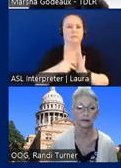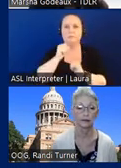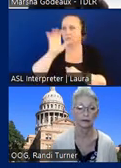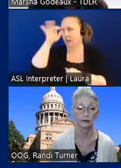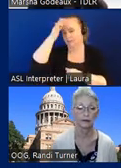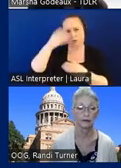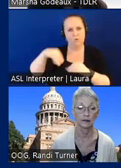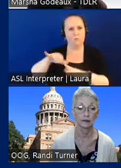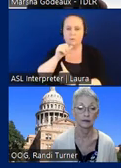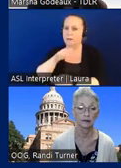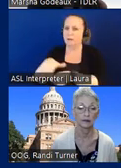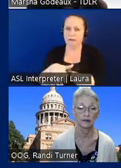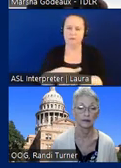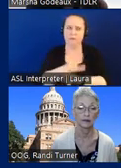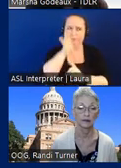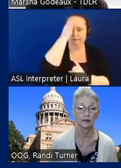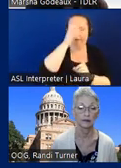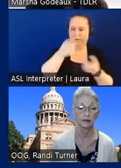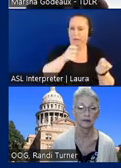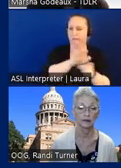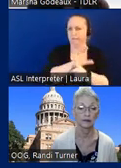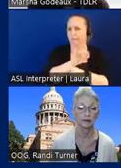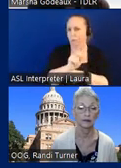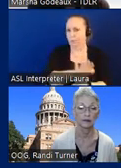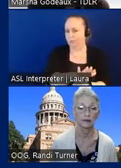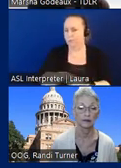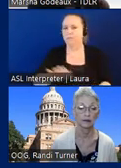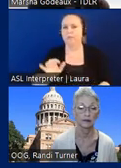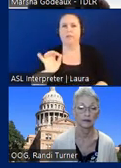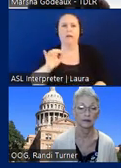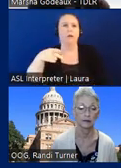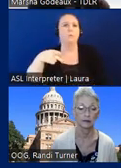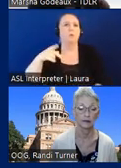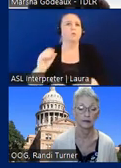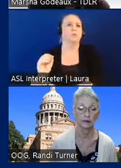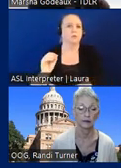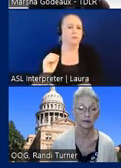the feds handle their own stuff, so like a Post Office would not be required to comply with TAS.